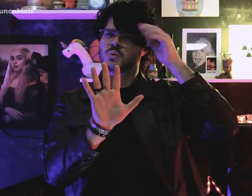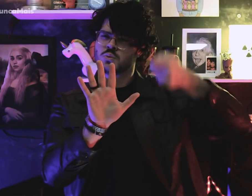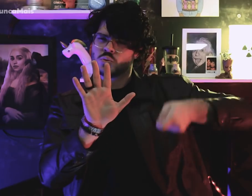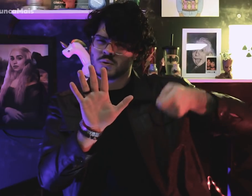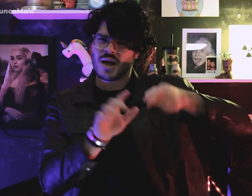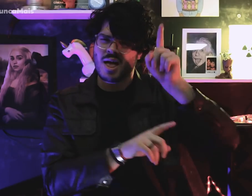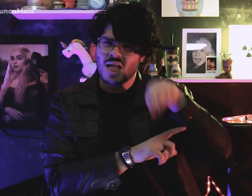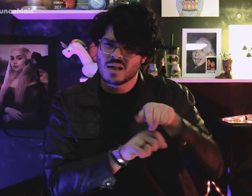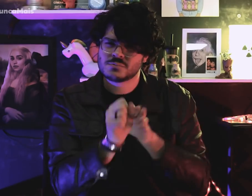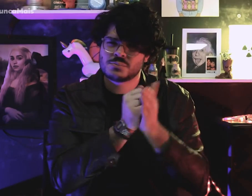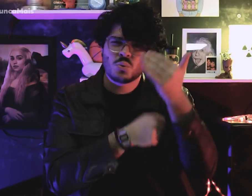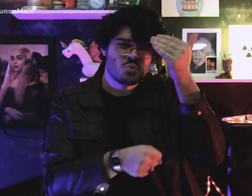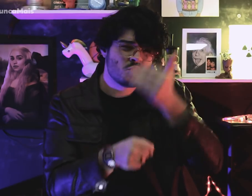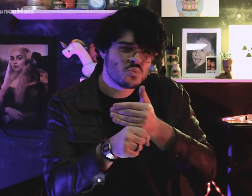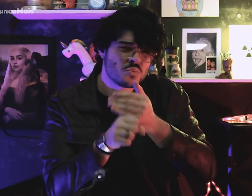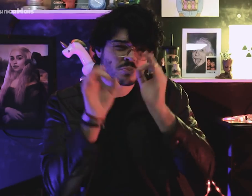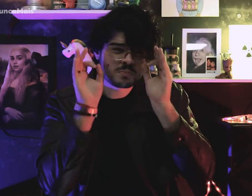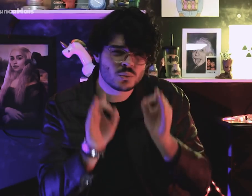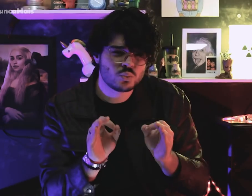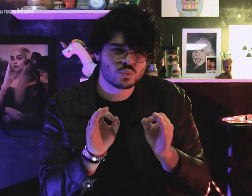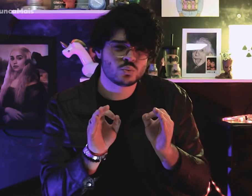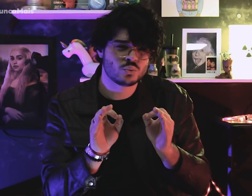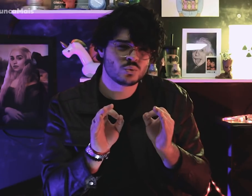Does military dictatorship was it fascist?